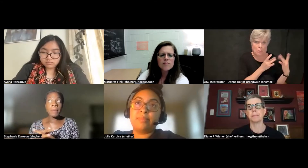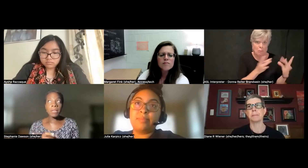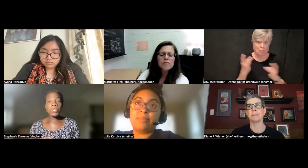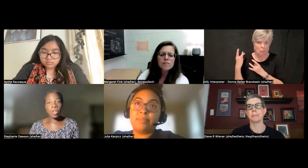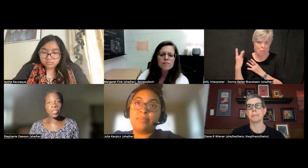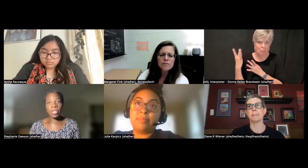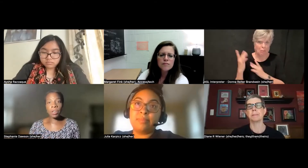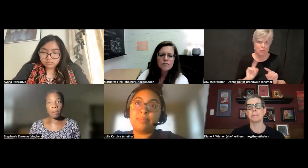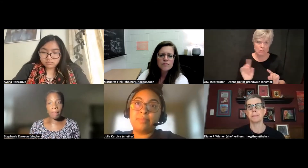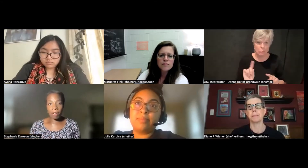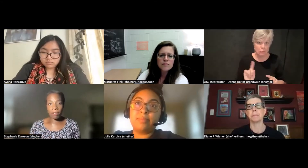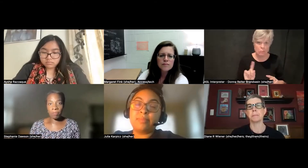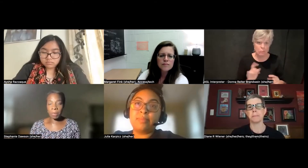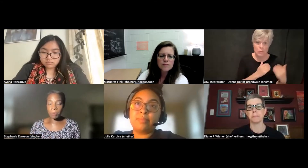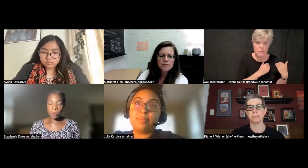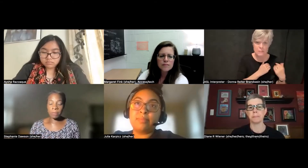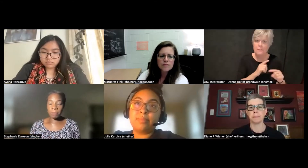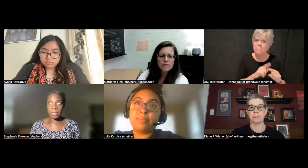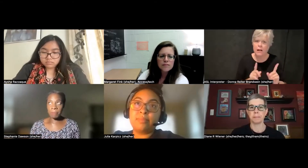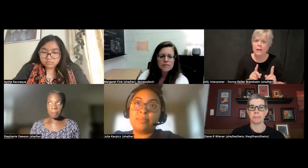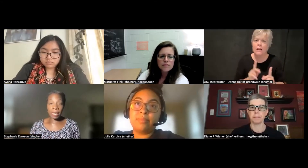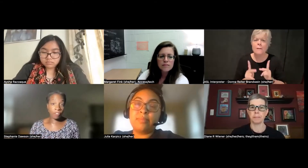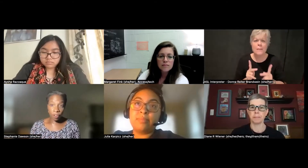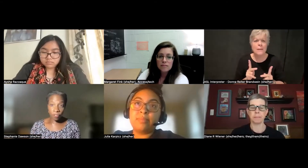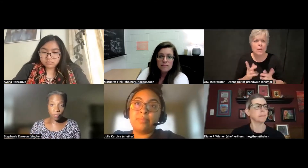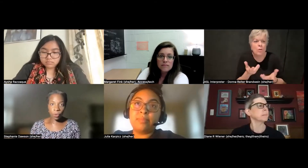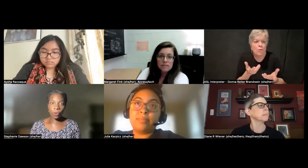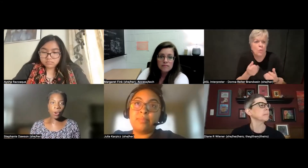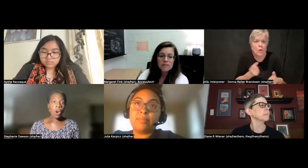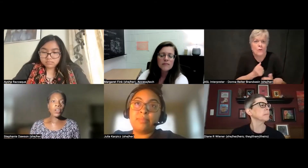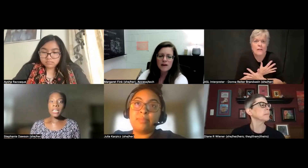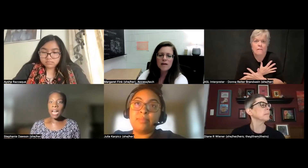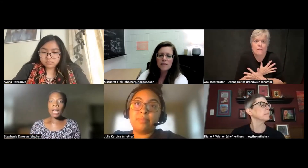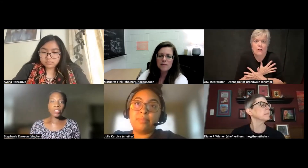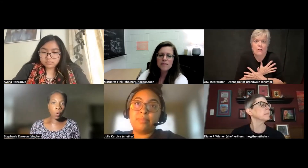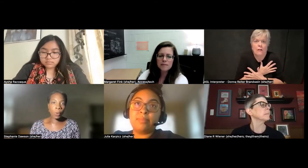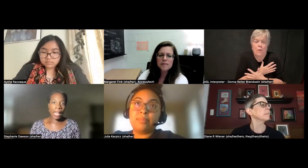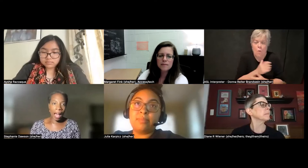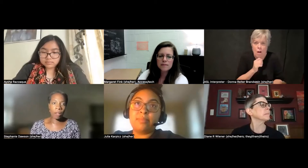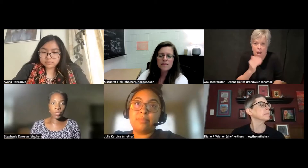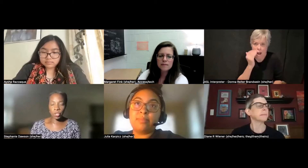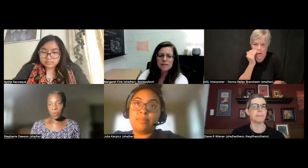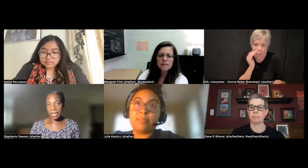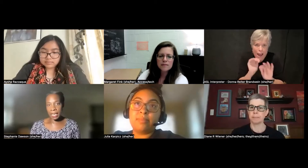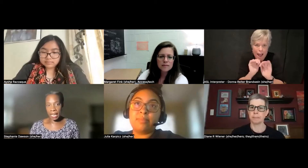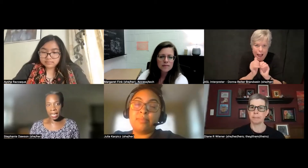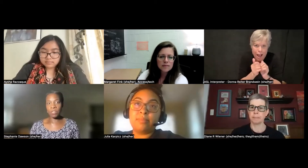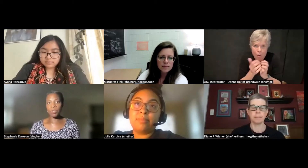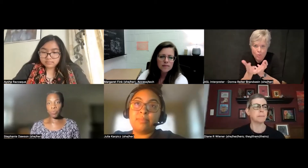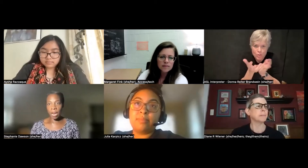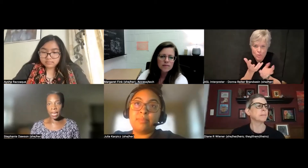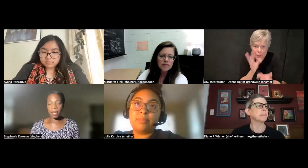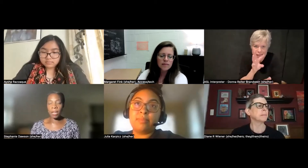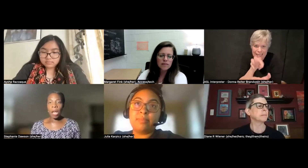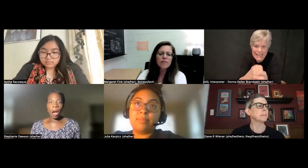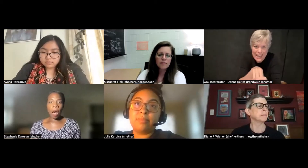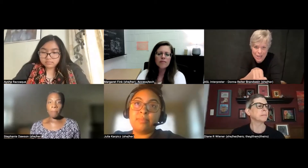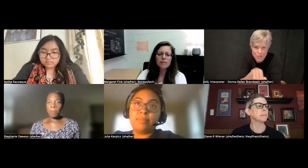But it was also a matter of people simply being fearful or not knowing how to engage, right,